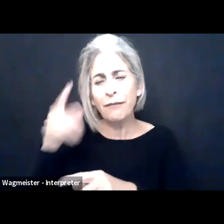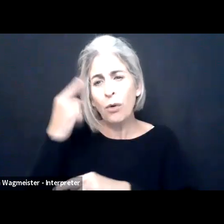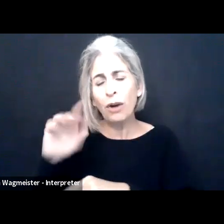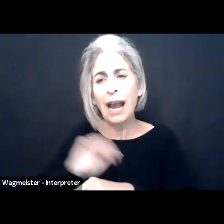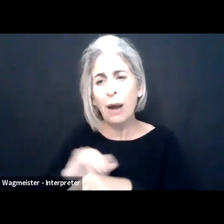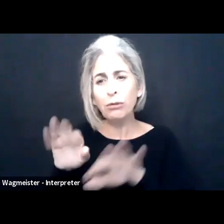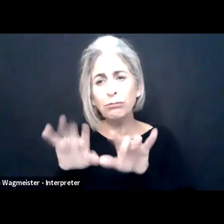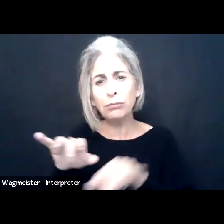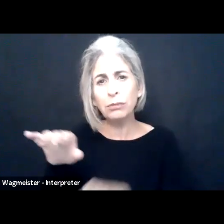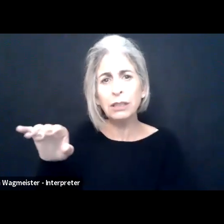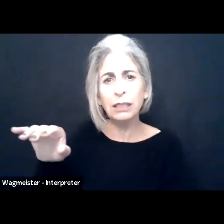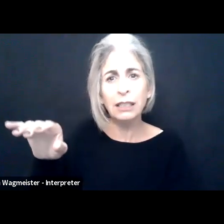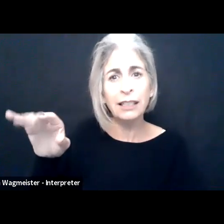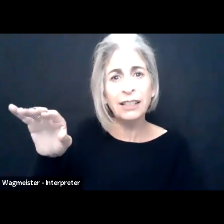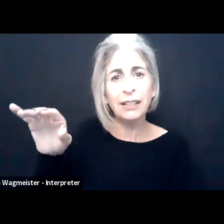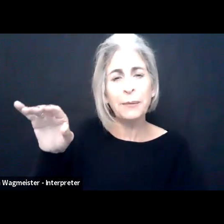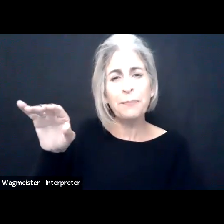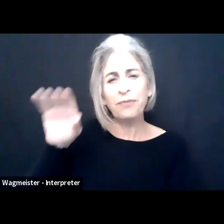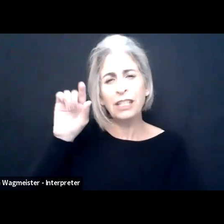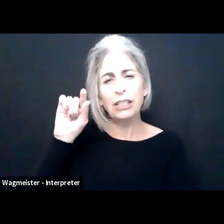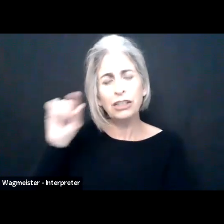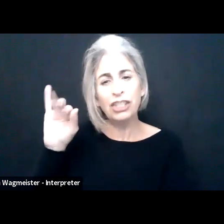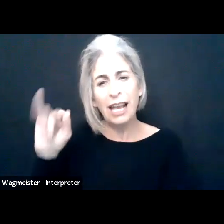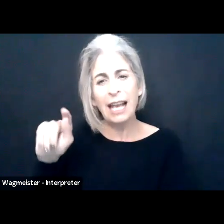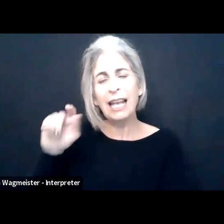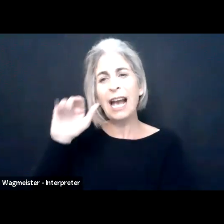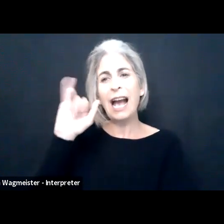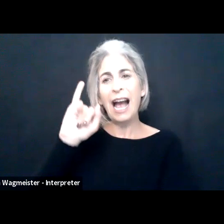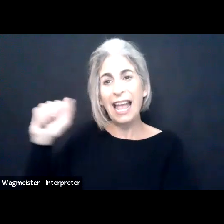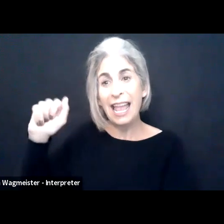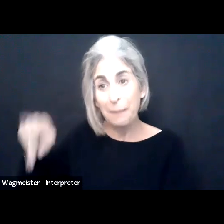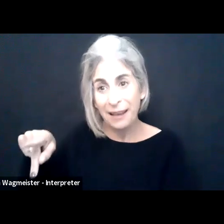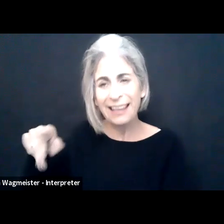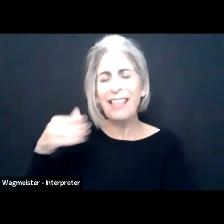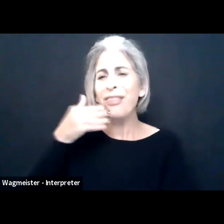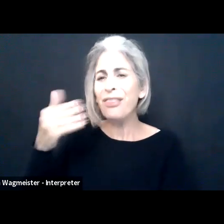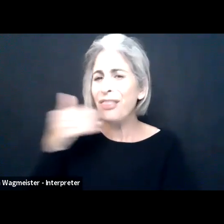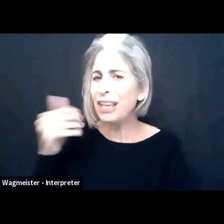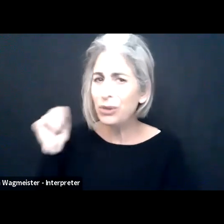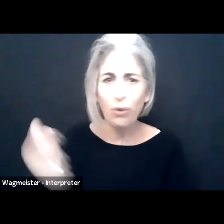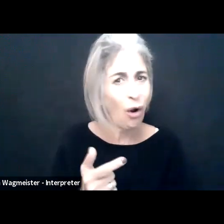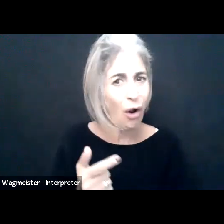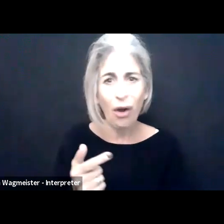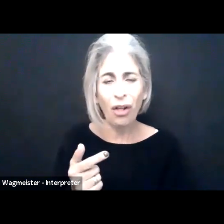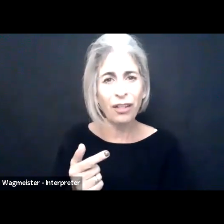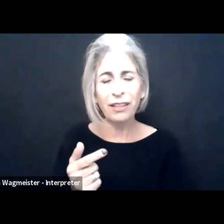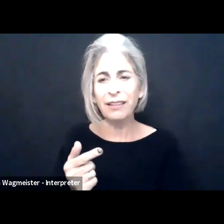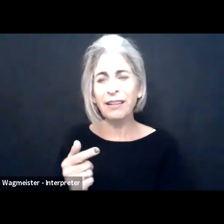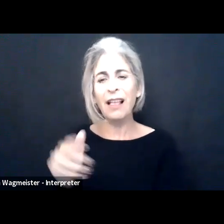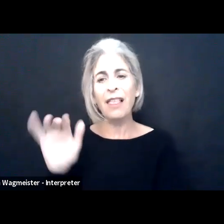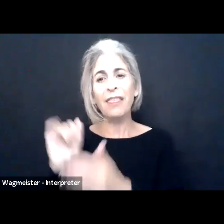job.